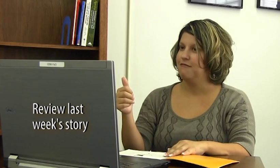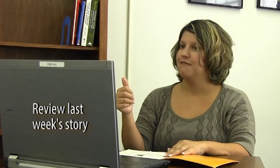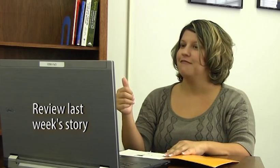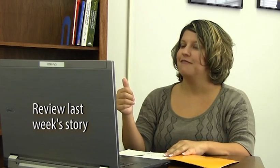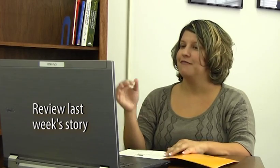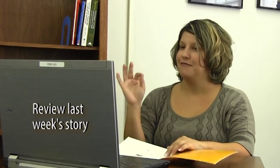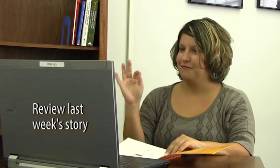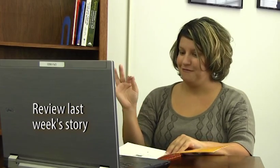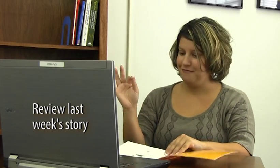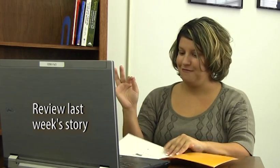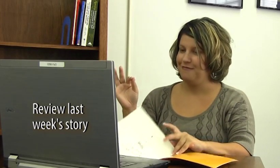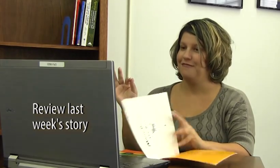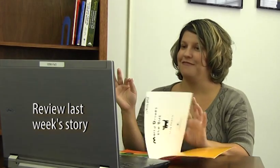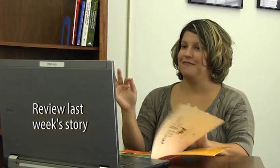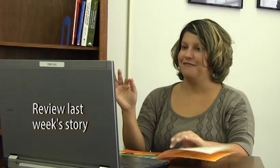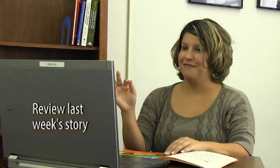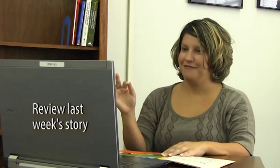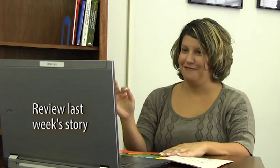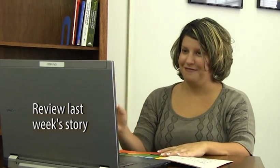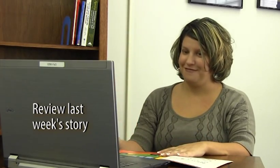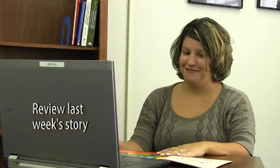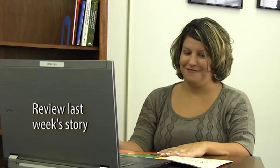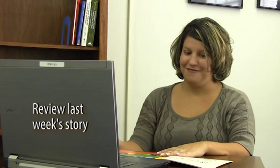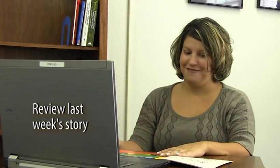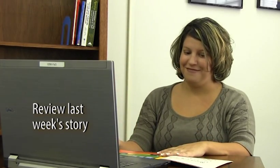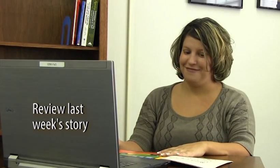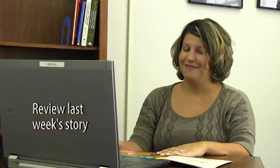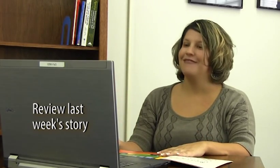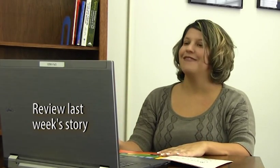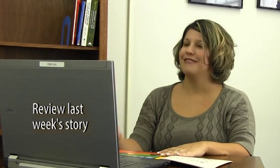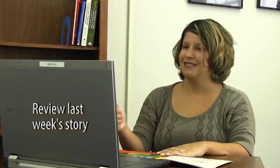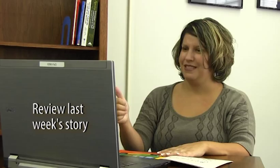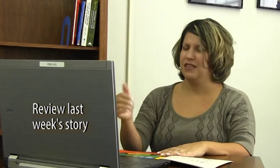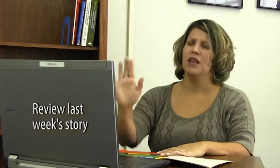Oh yeah, good job!